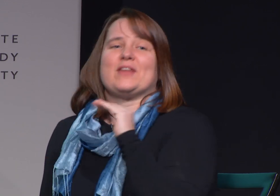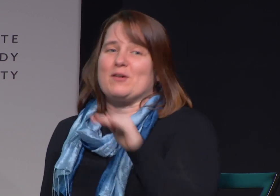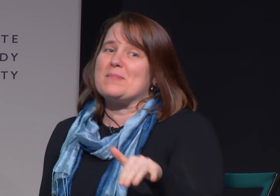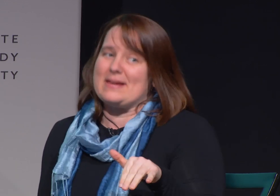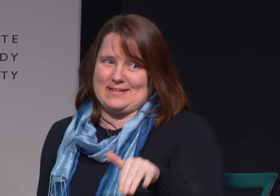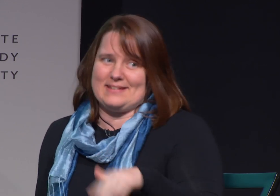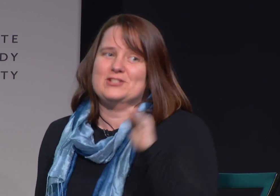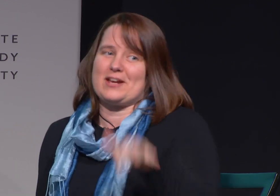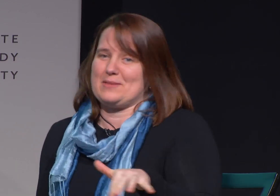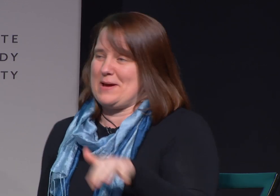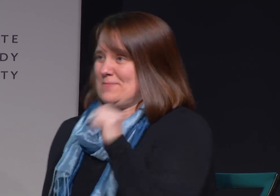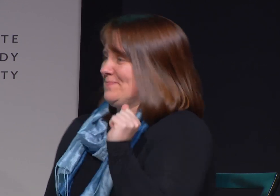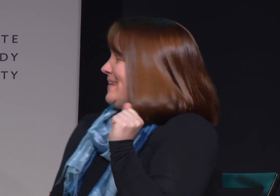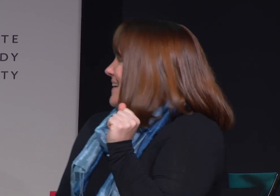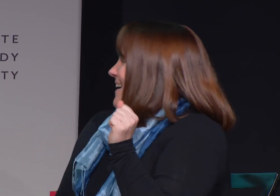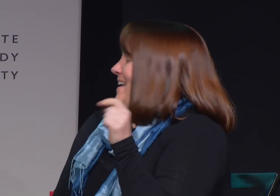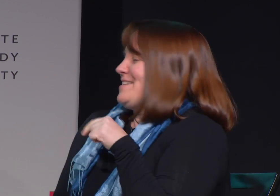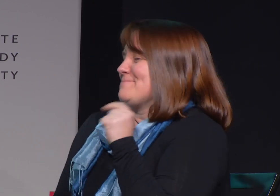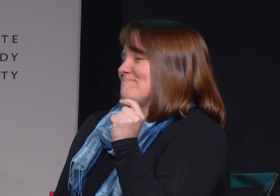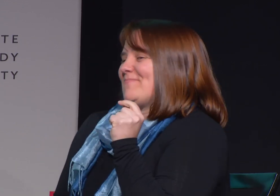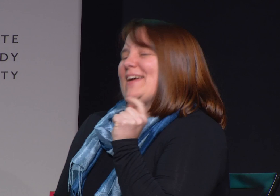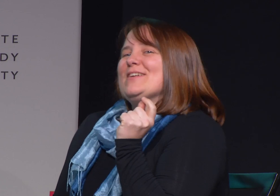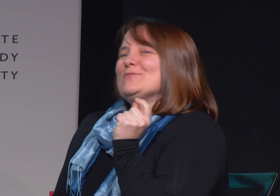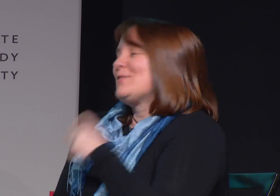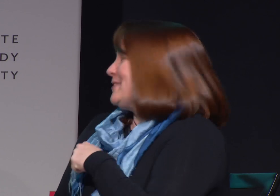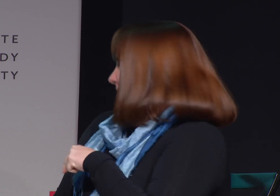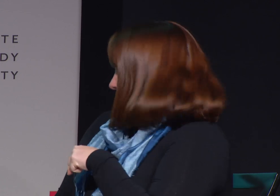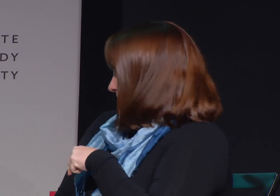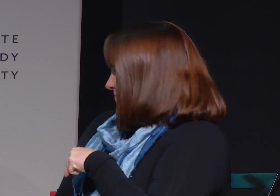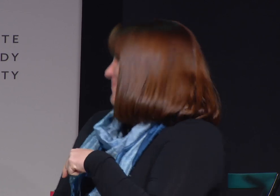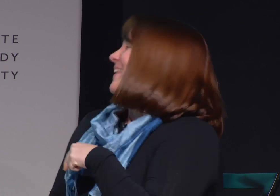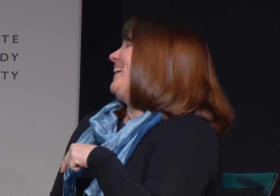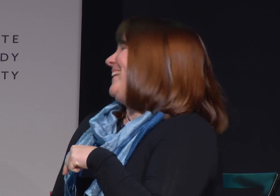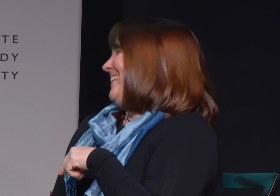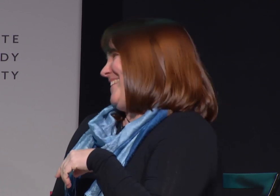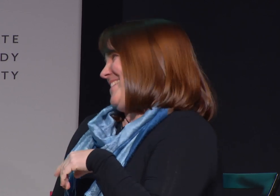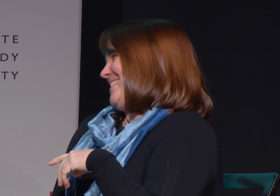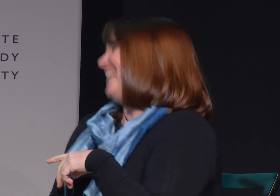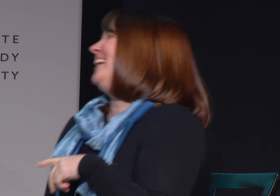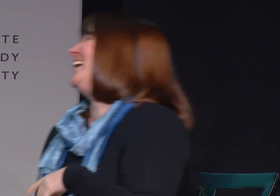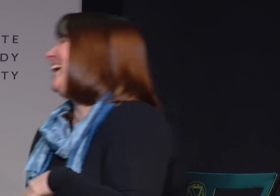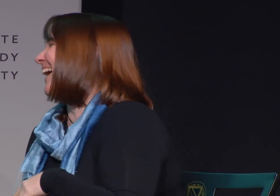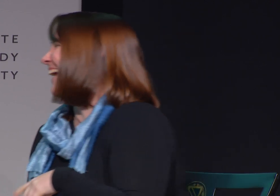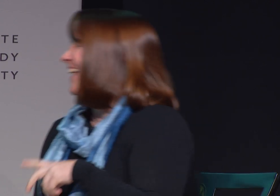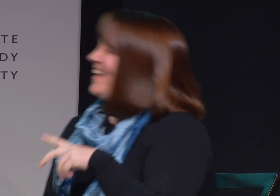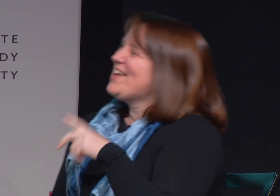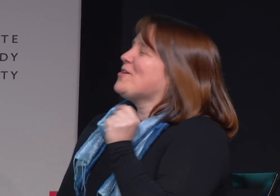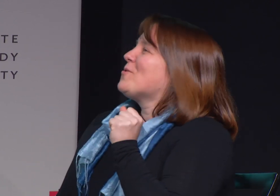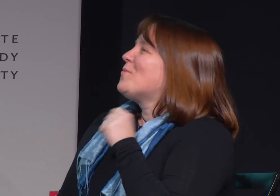They're amazing, check them out. Rosa Lee. Thank you. Thank you for that comment. Yes.